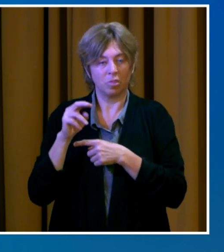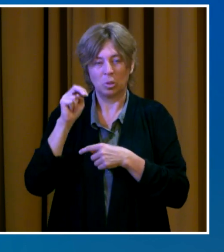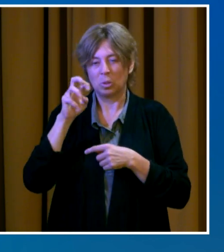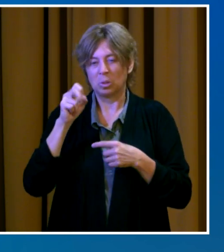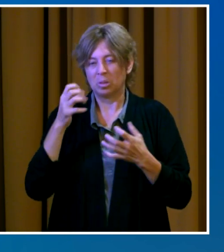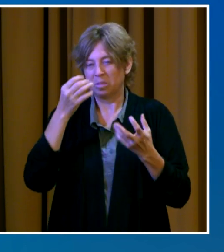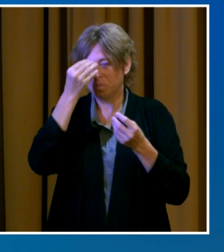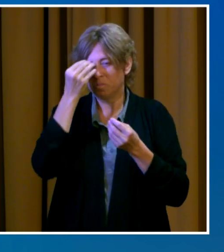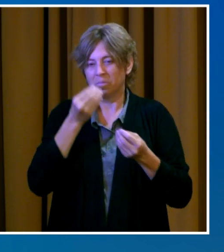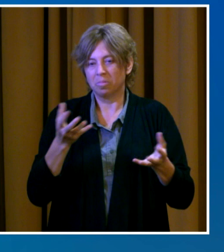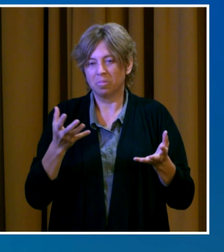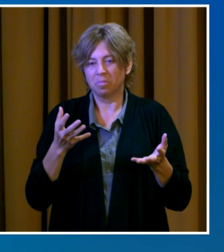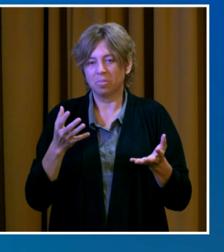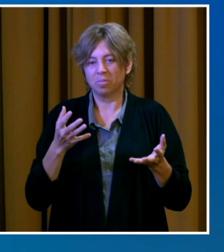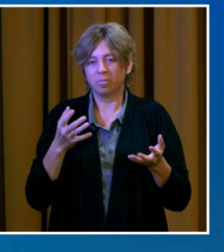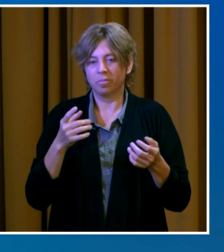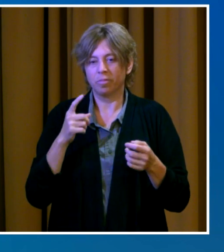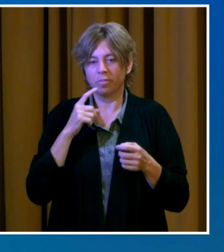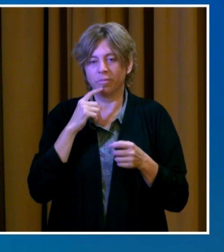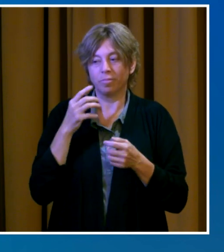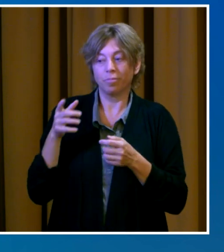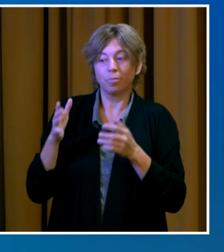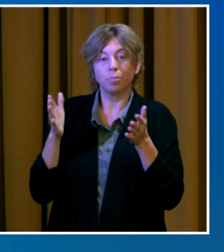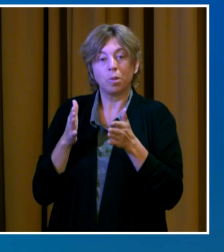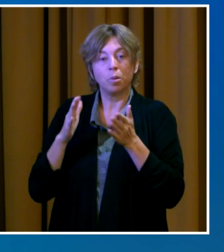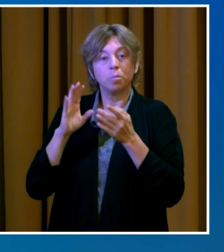The Greater Vancouver Chamber of Commerce is currently offering